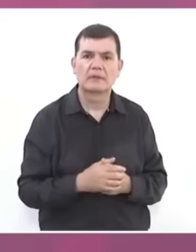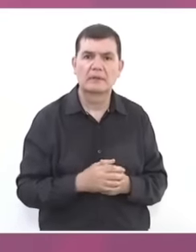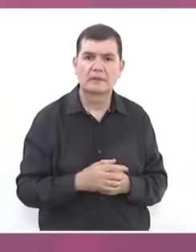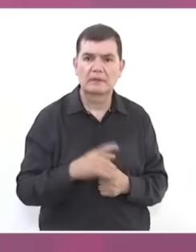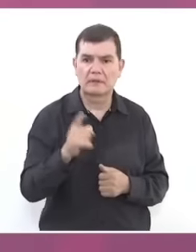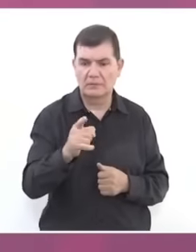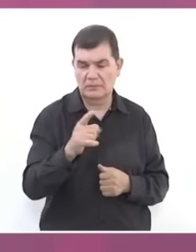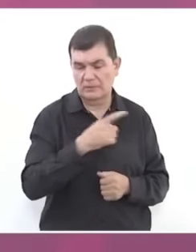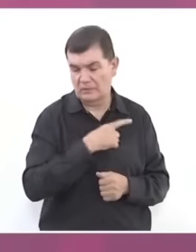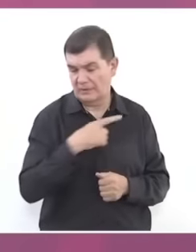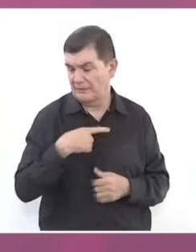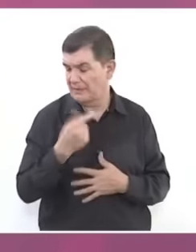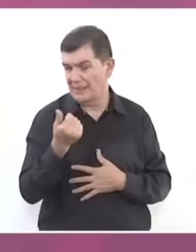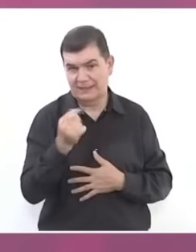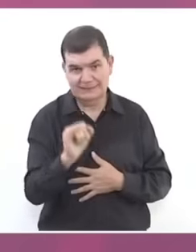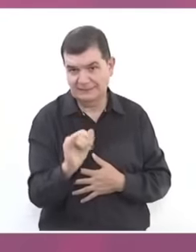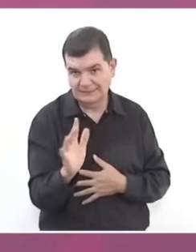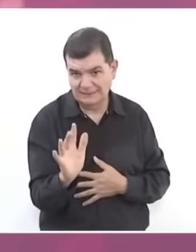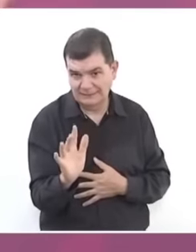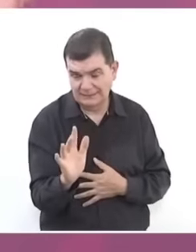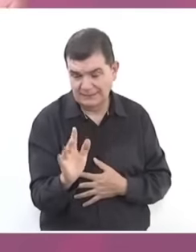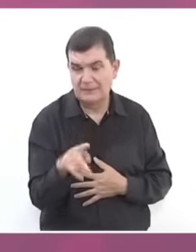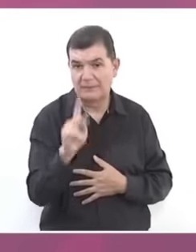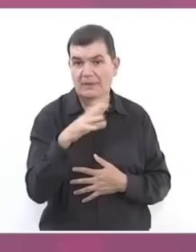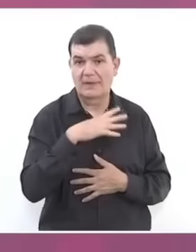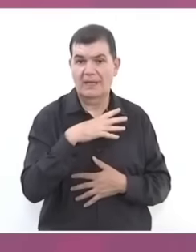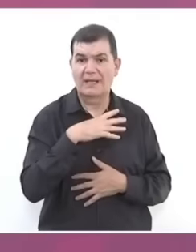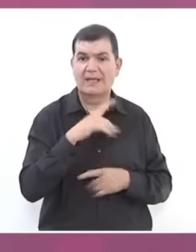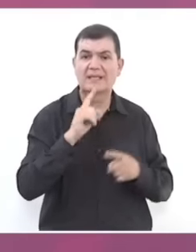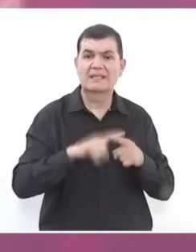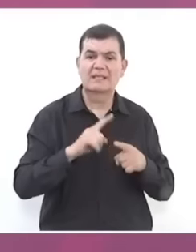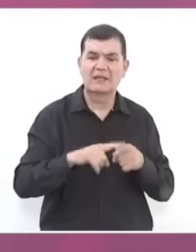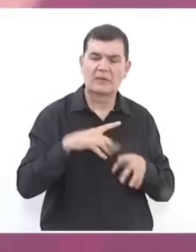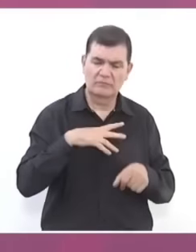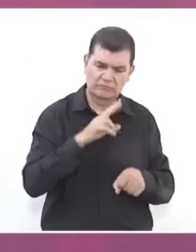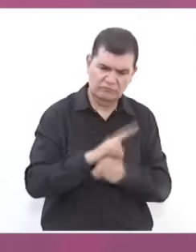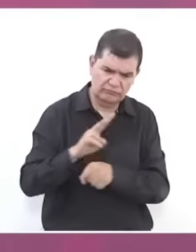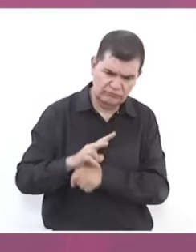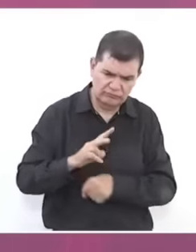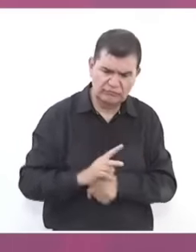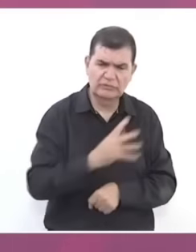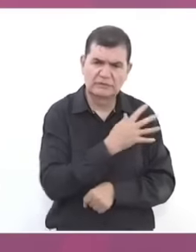it should not be like that Who are we who have taken care of the children Yes